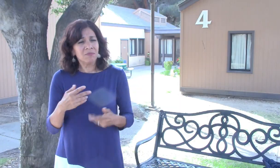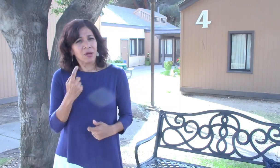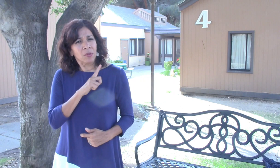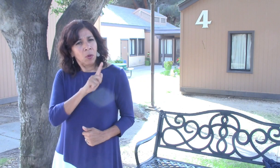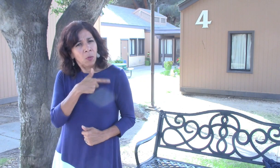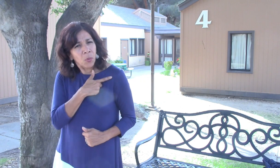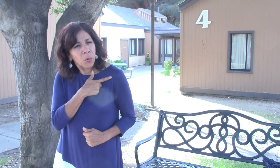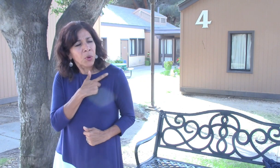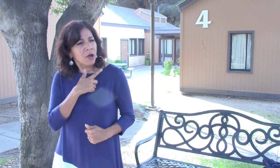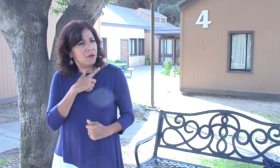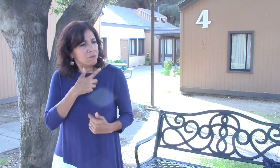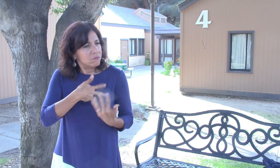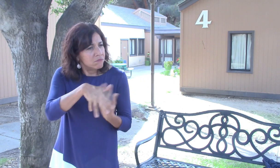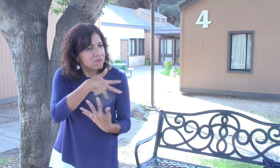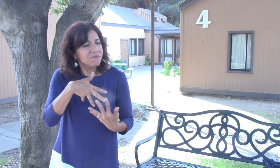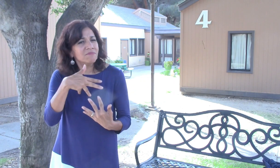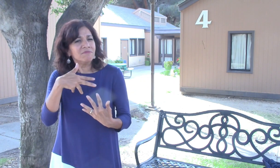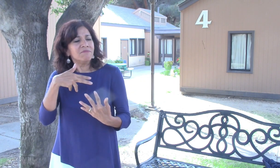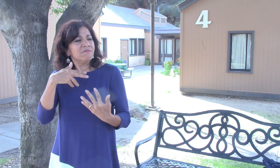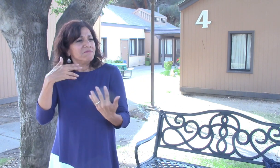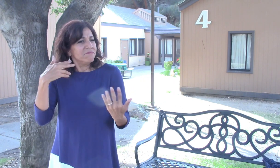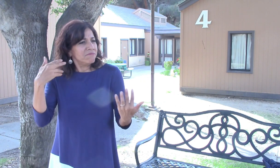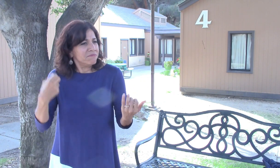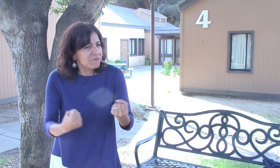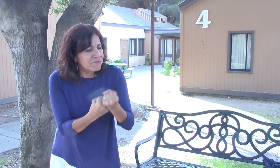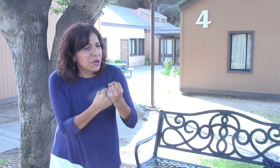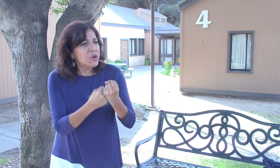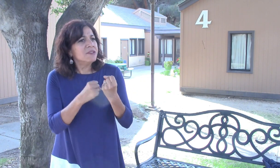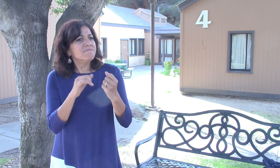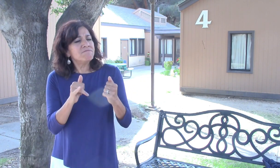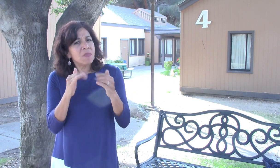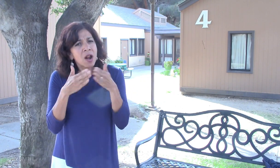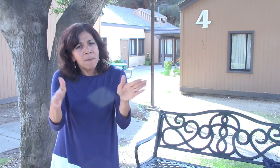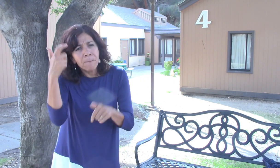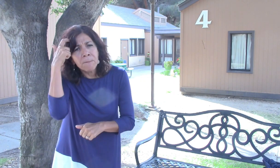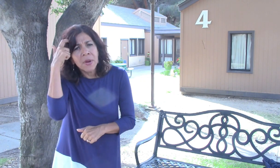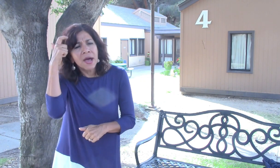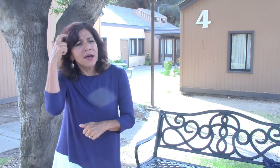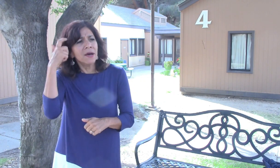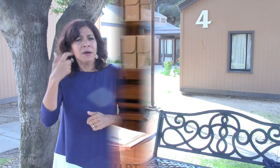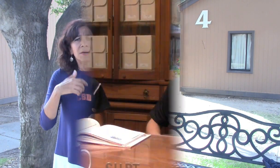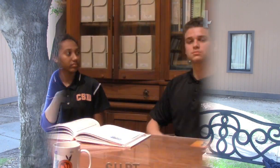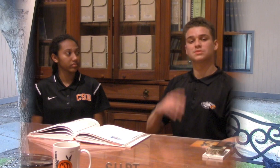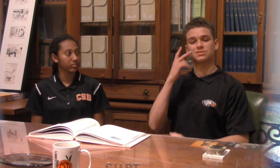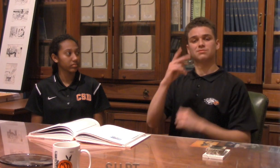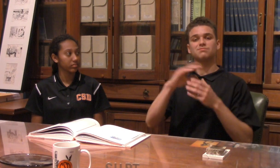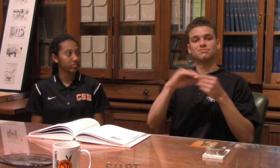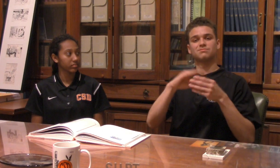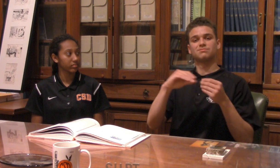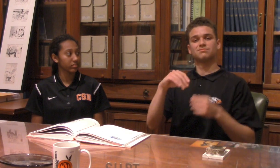Has loyalty and open-mindedness. Also can be visible interacting with CSD community. See all their comments?